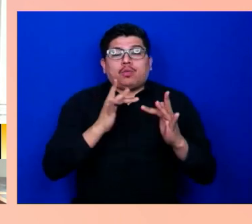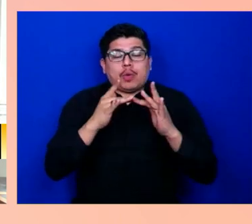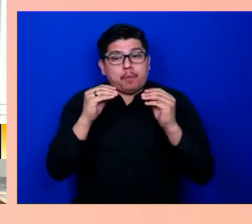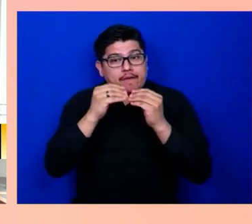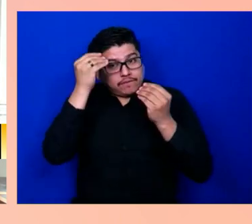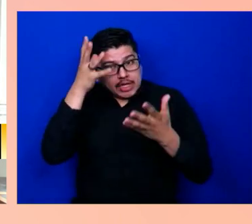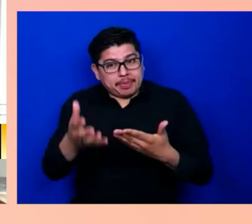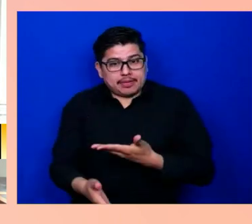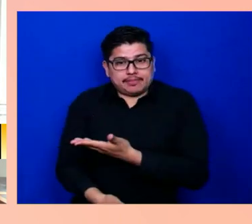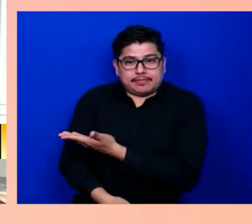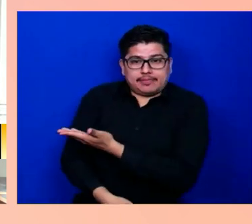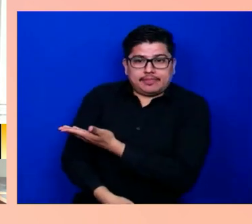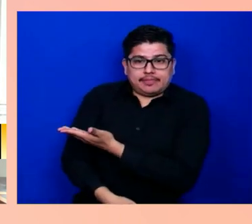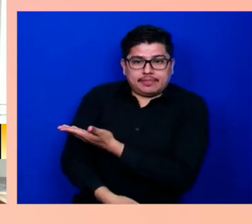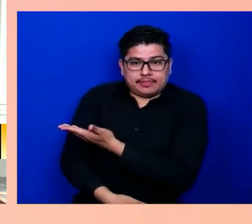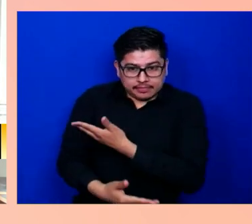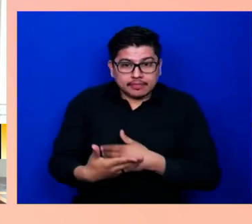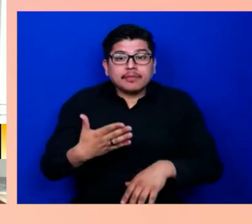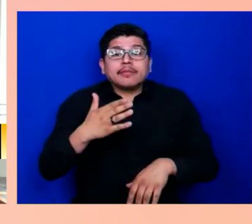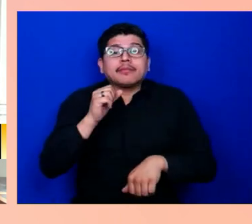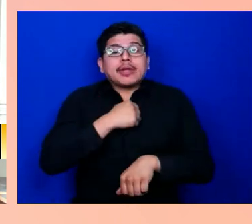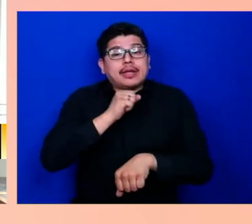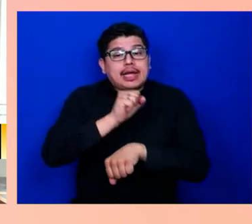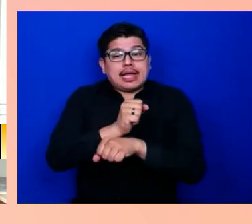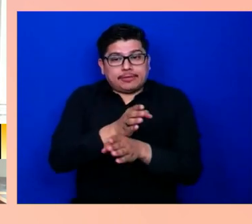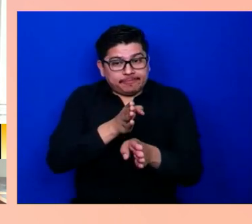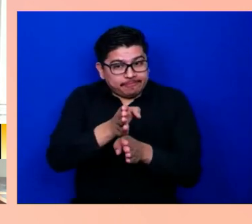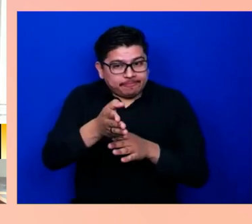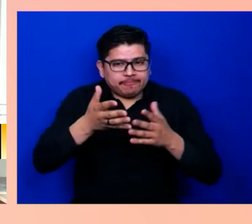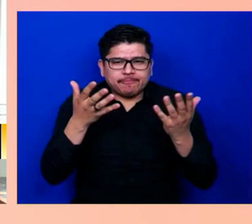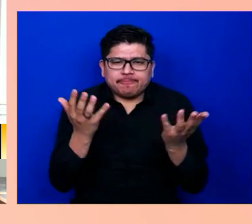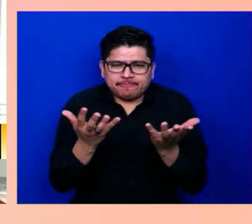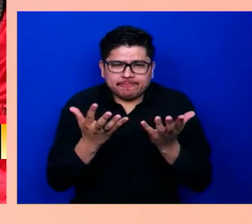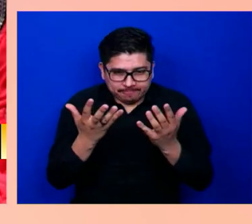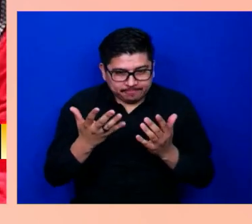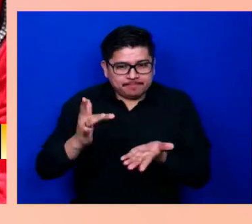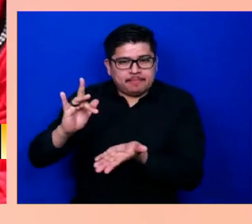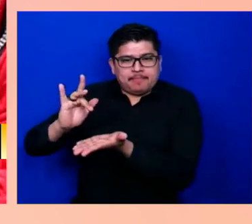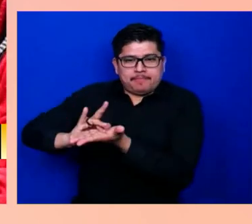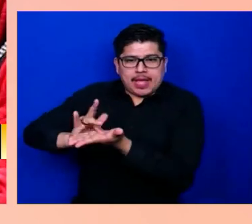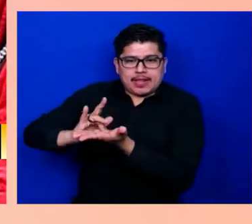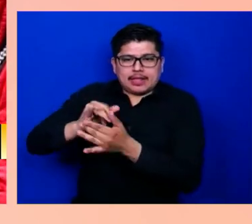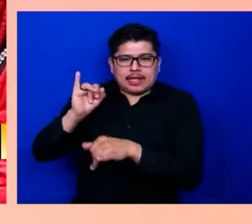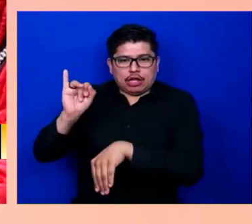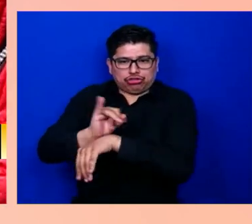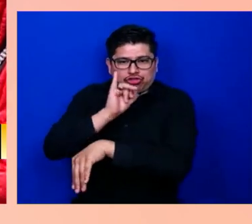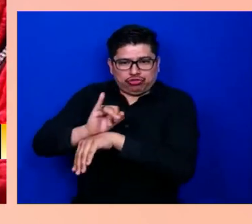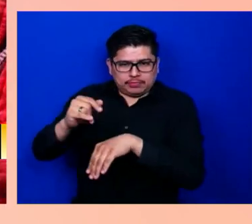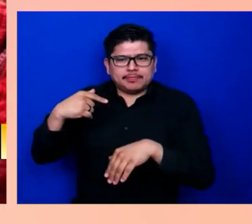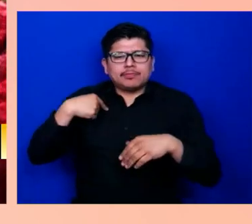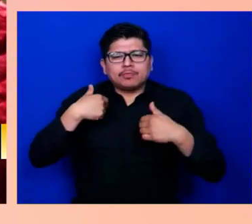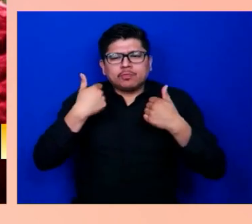in the pharmaceutical industry, where we try to design new drugs to treat